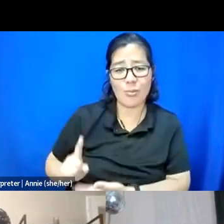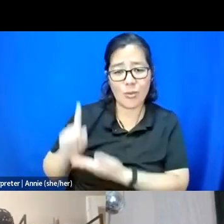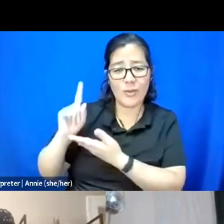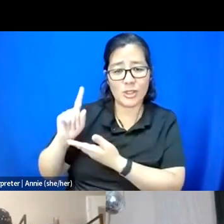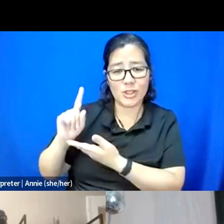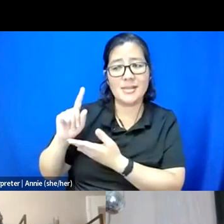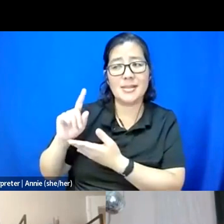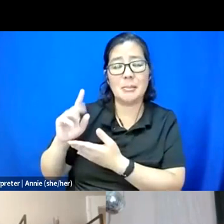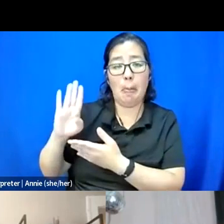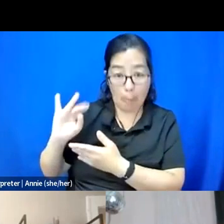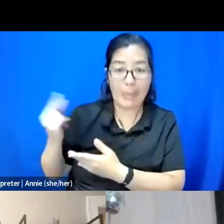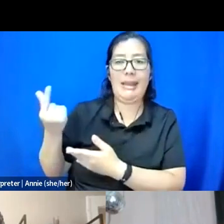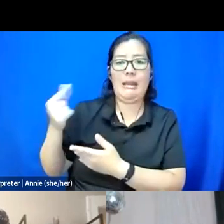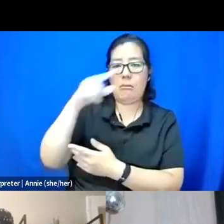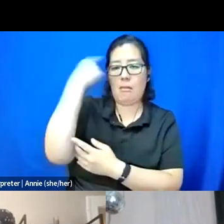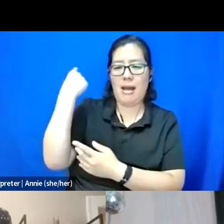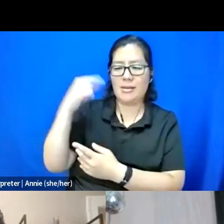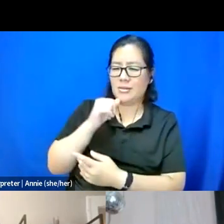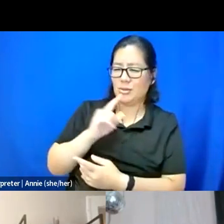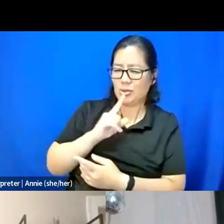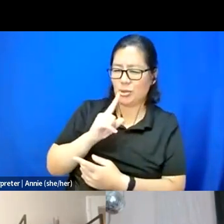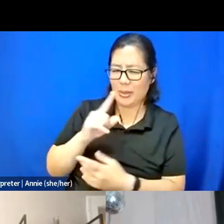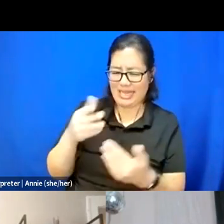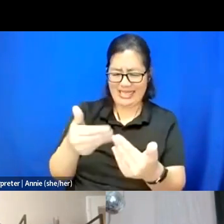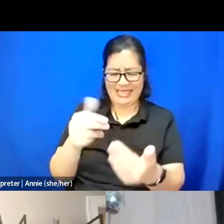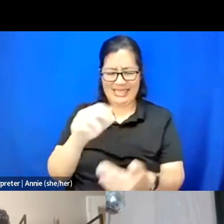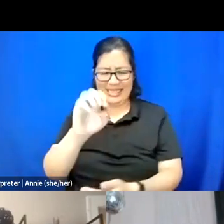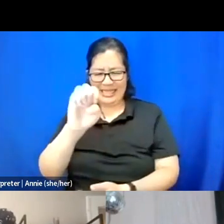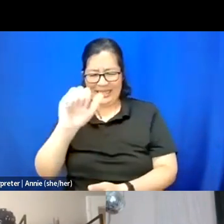So I don't understand where it would get easy to be a black disabled artist.